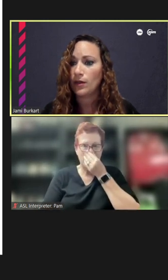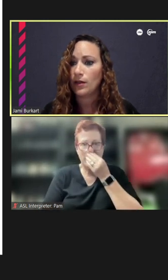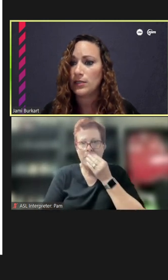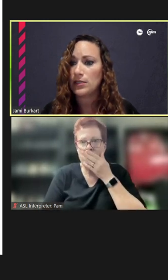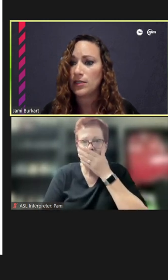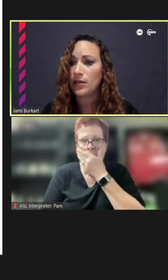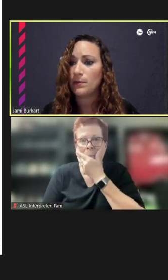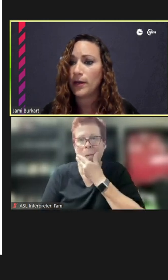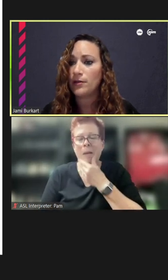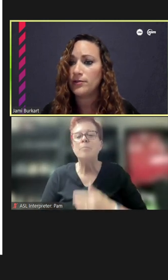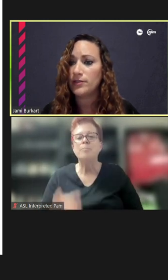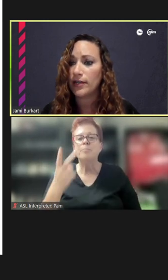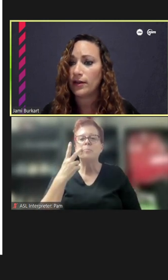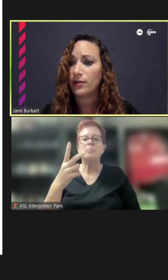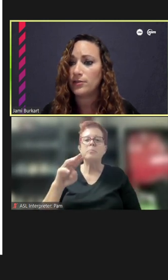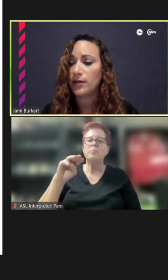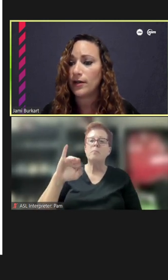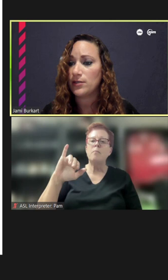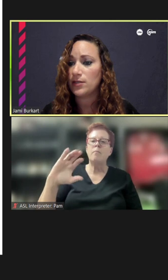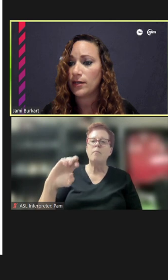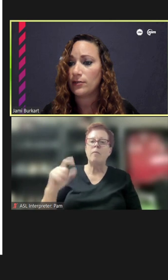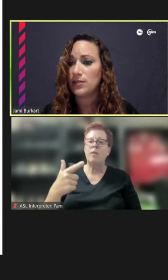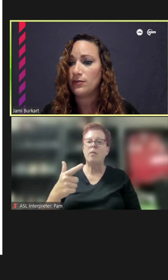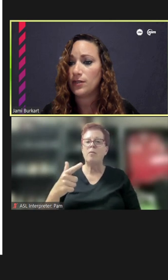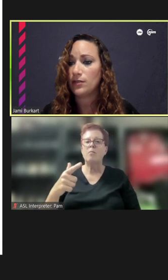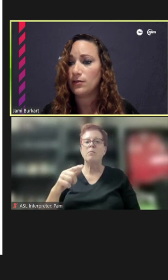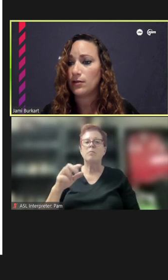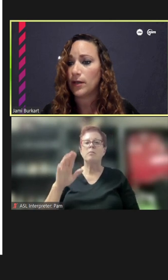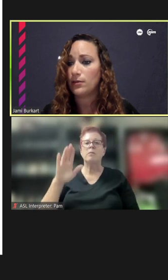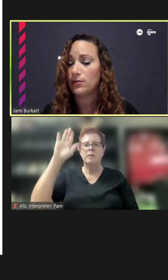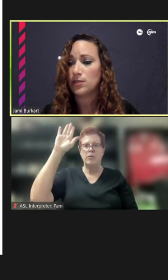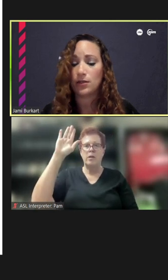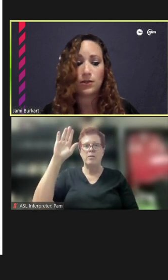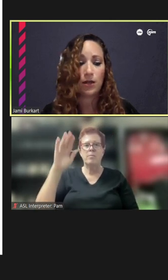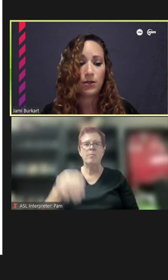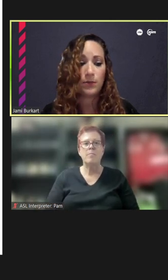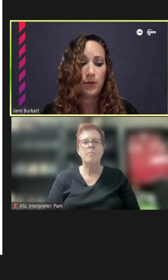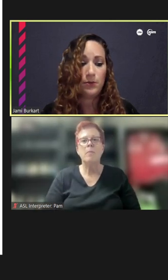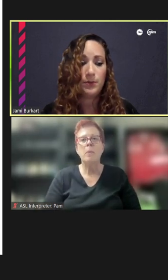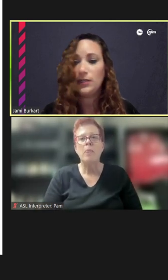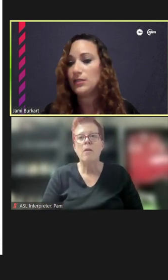I see that Michael Dannhauser has his hand raised. If we can allow Michael to unmute, please.